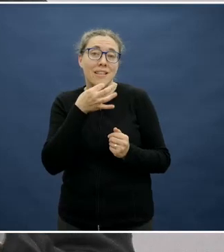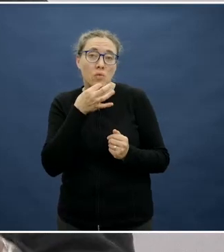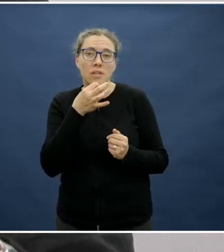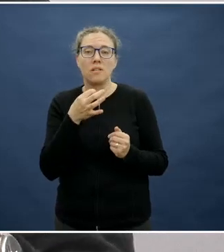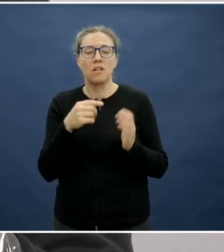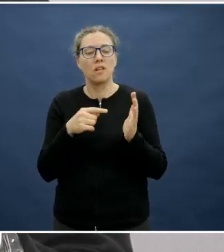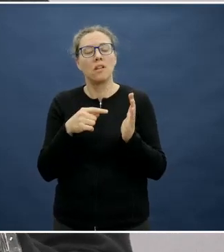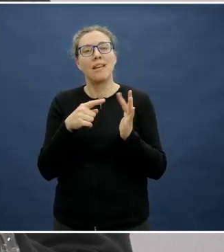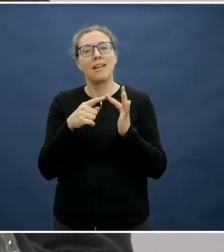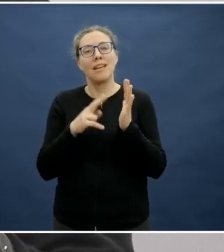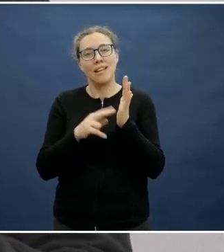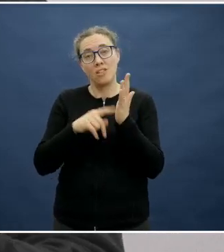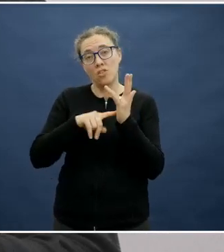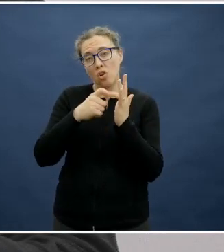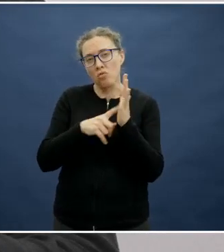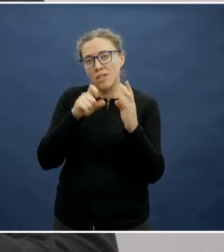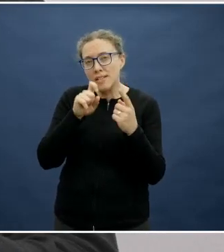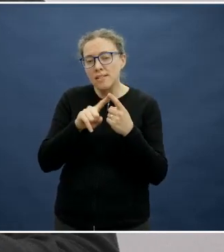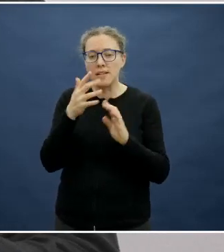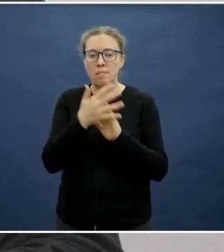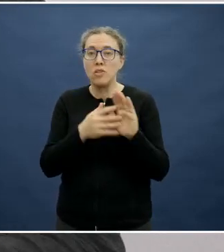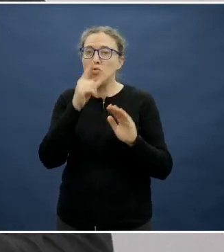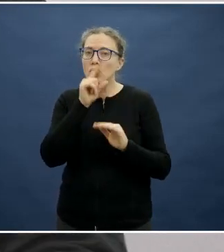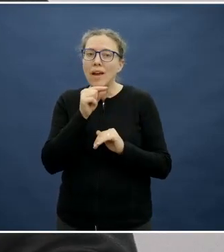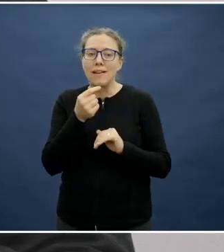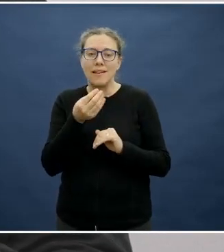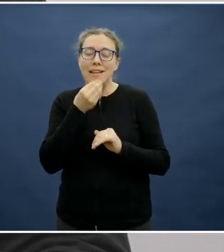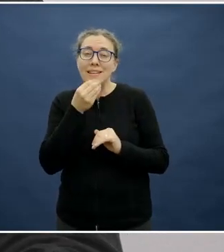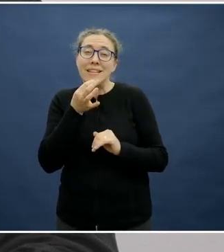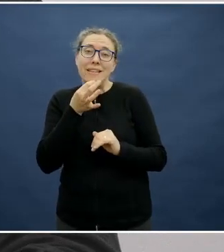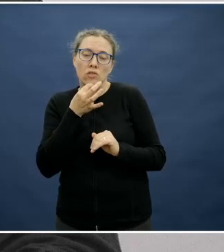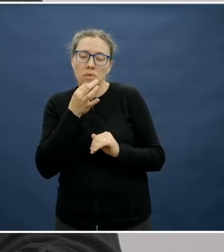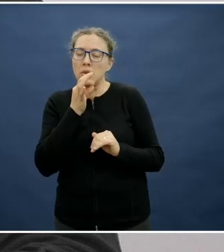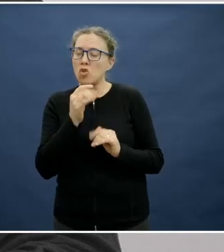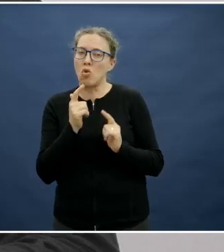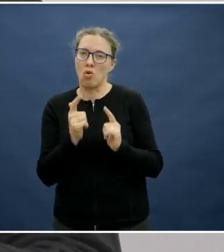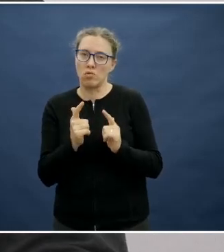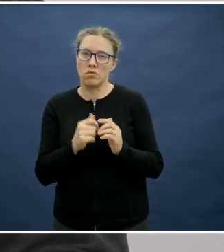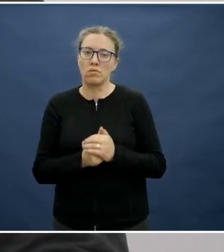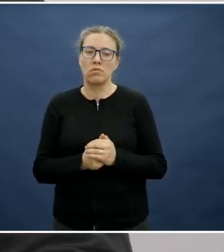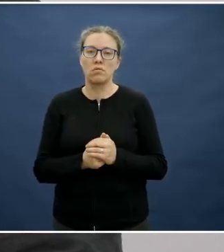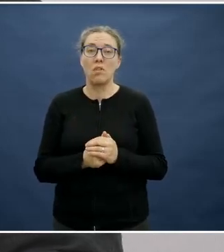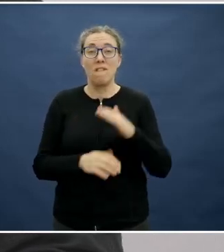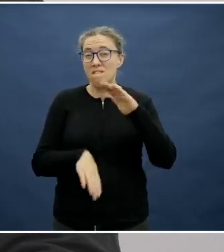really important consideration. If it's an intolerance, you might be unnecessarily completely eliminating a food group.